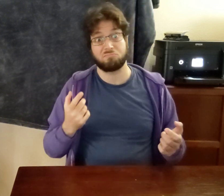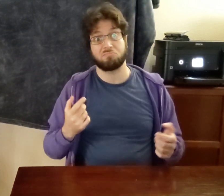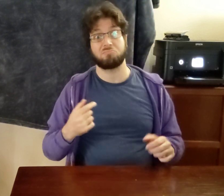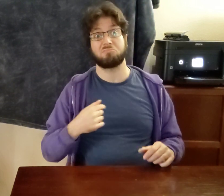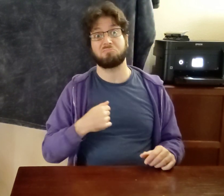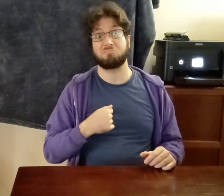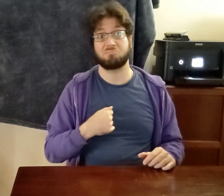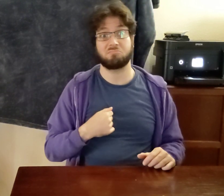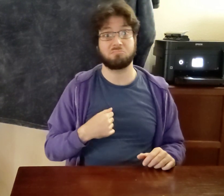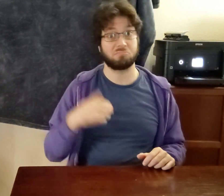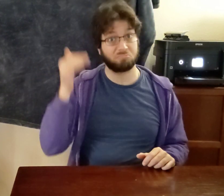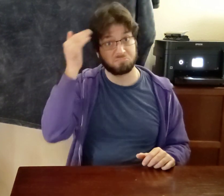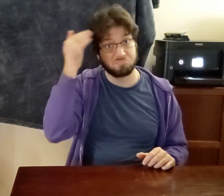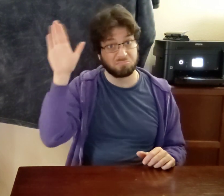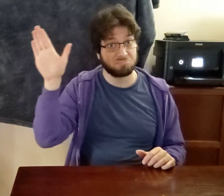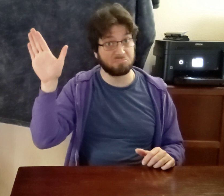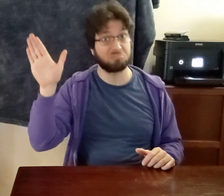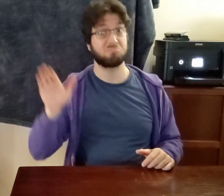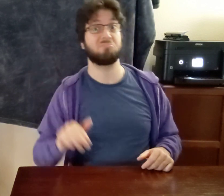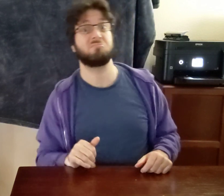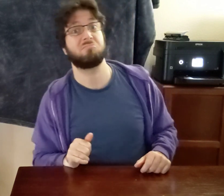I don't-KNOW